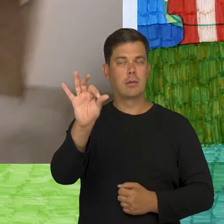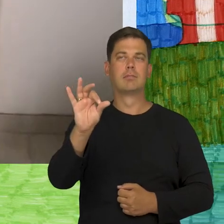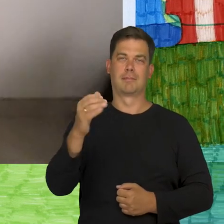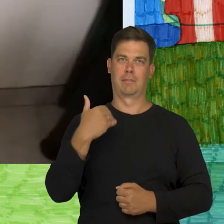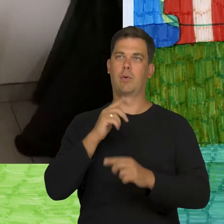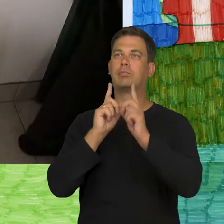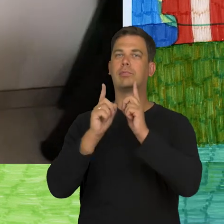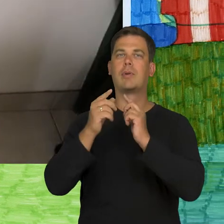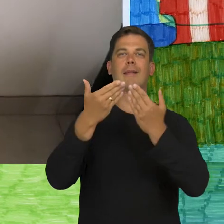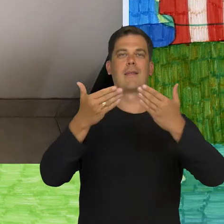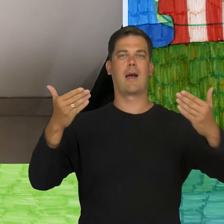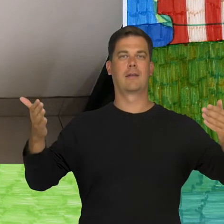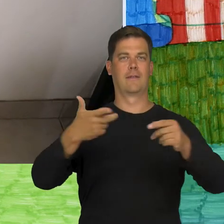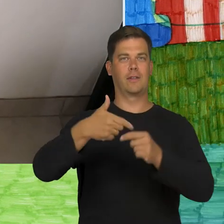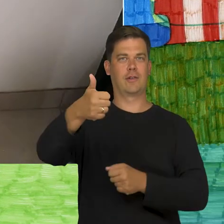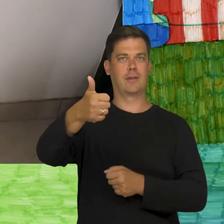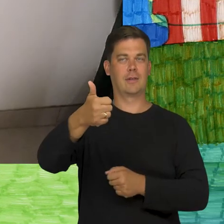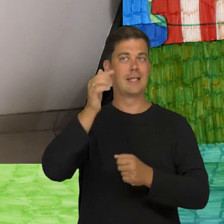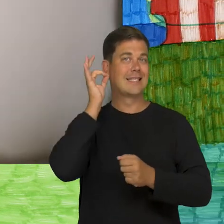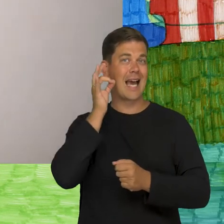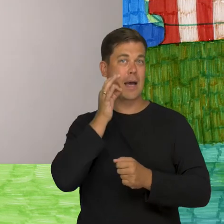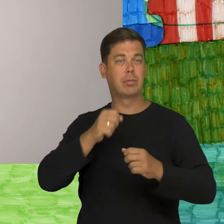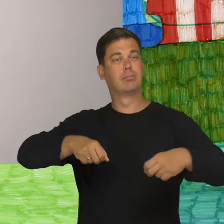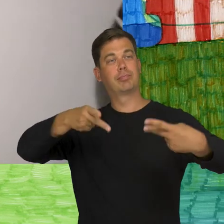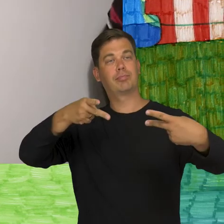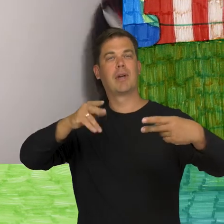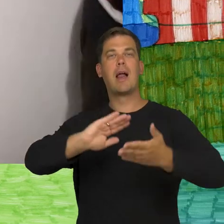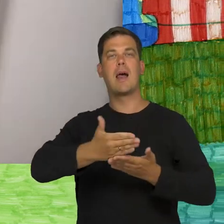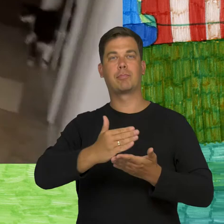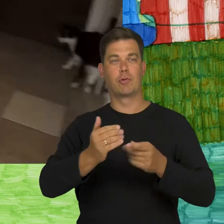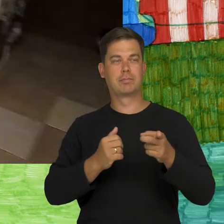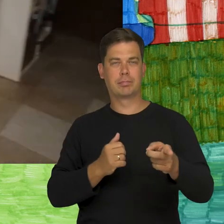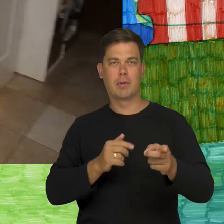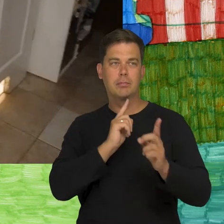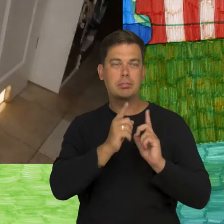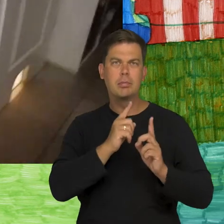On Wednesday I spoke again with Teatr 21 via Skype on the laptop, in the kitchen, with the warm-up.